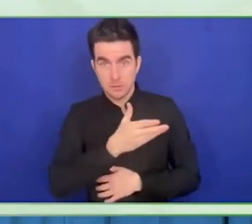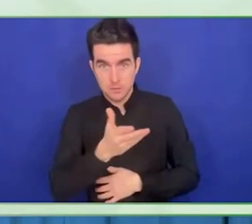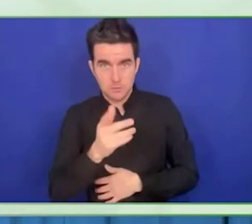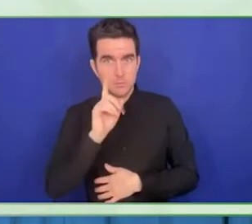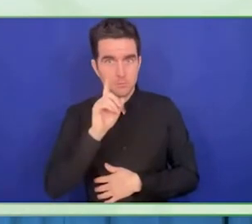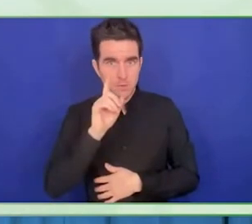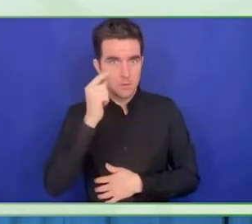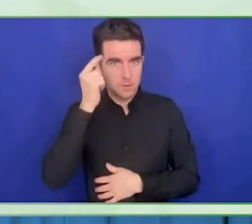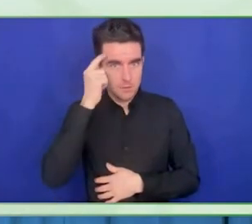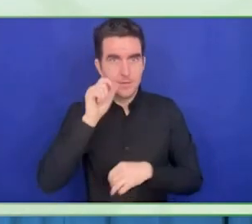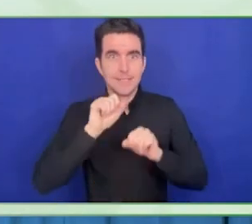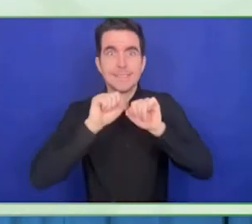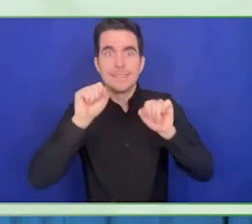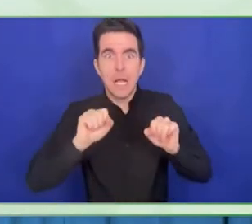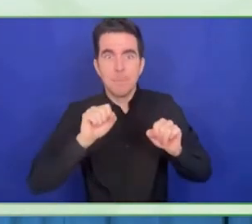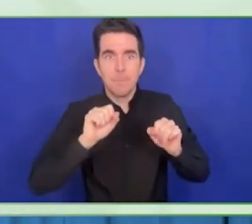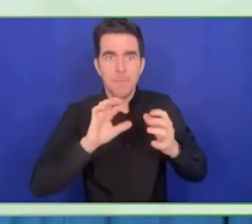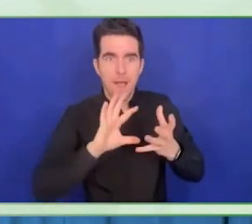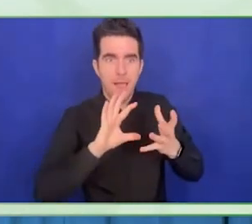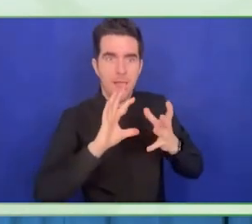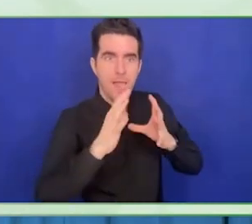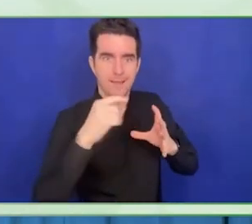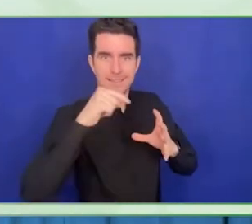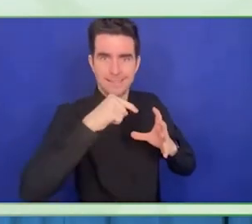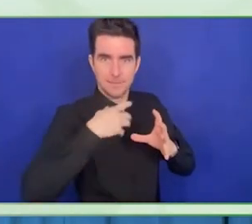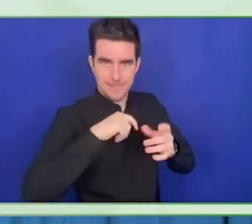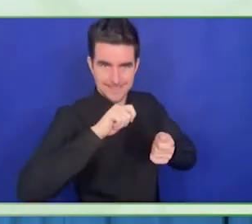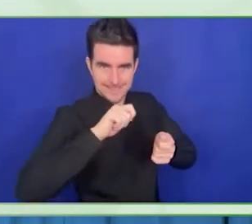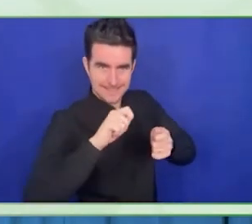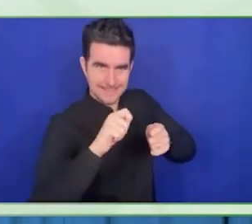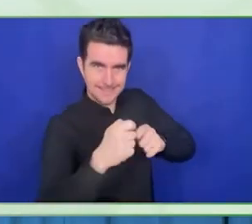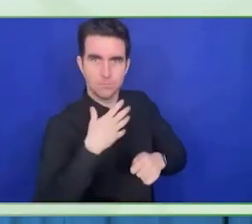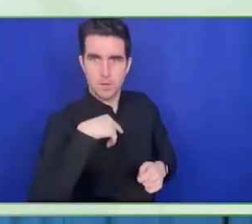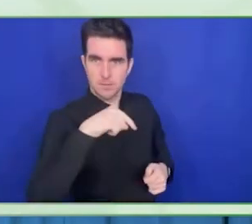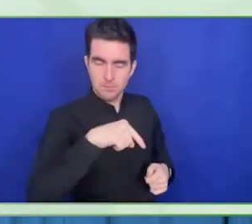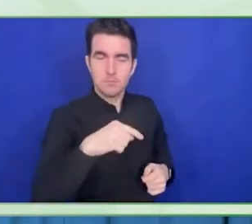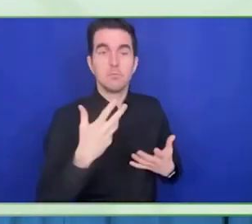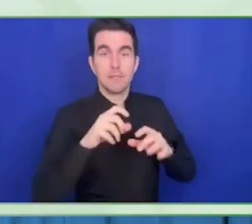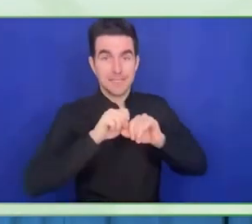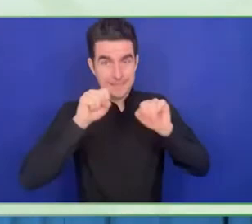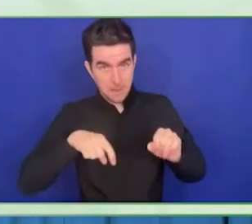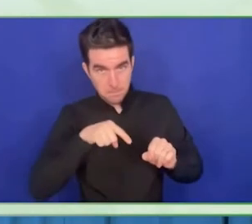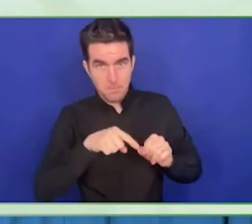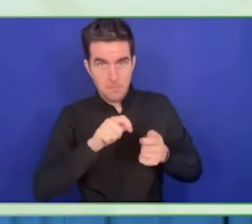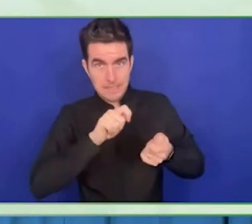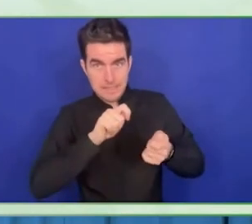This is still in its ideation phase, but I would like us to have